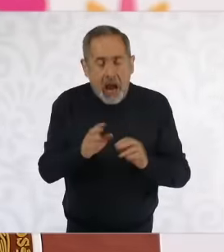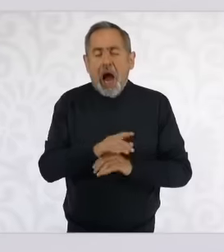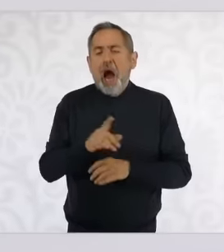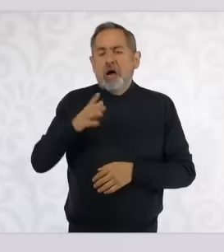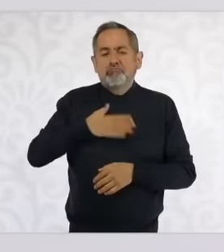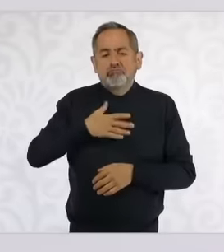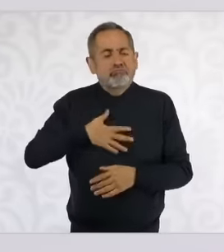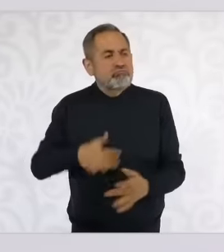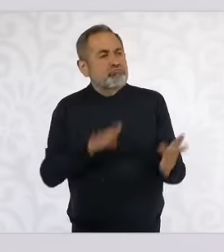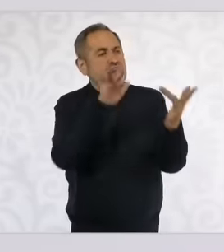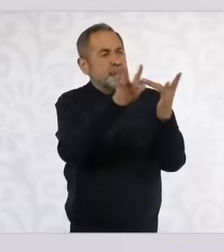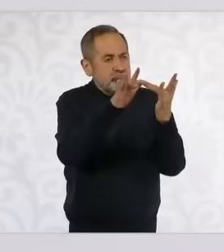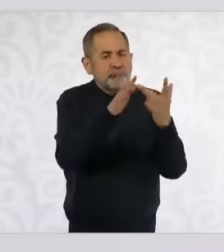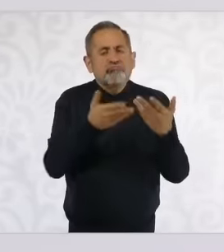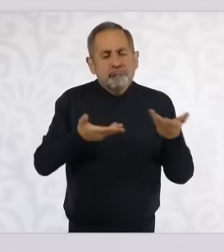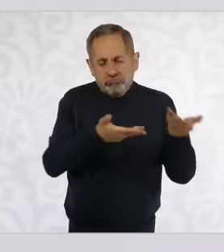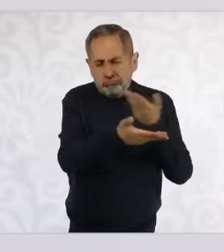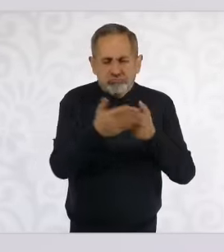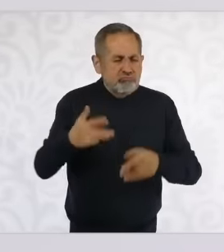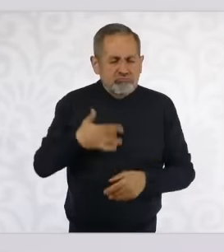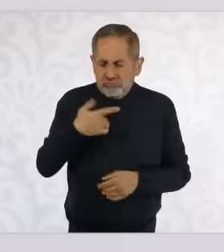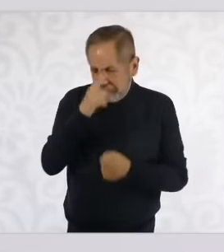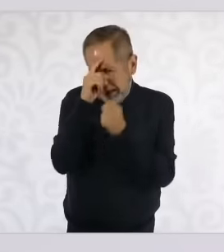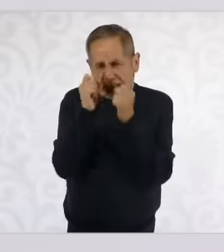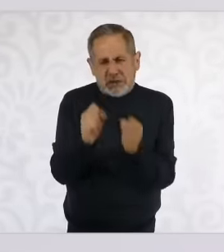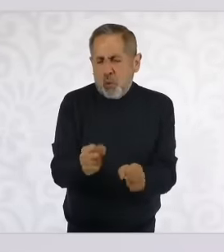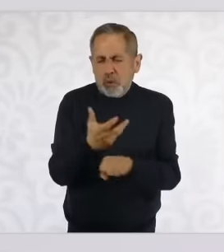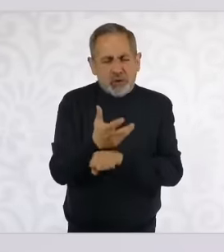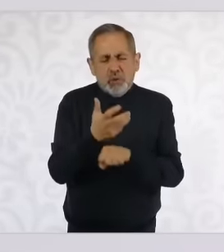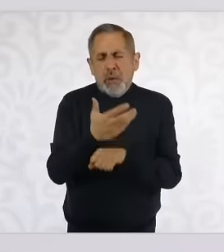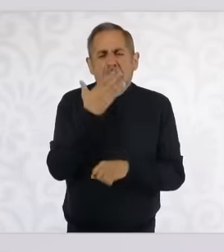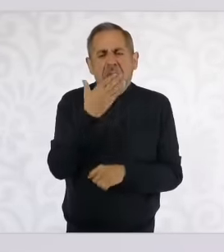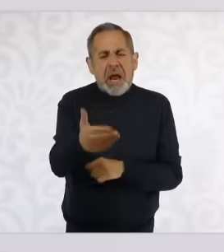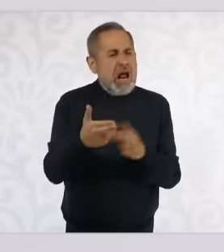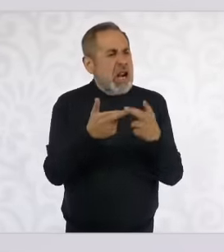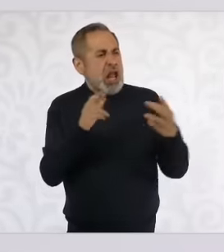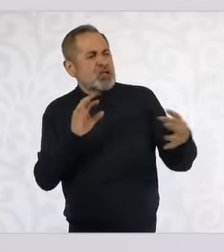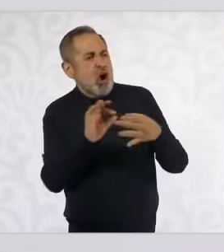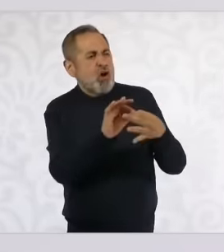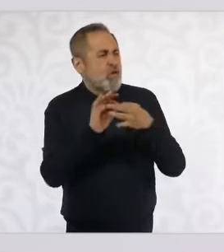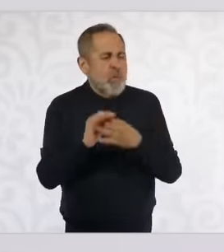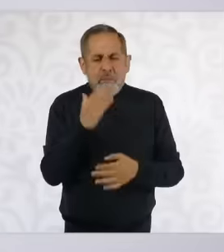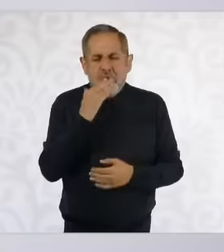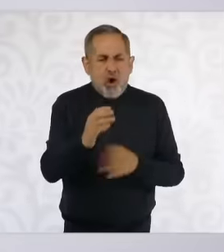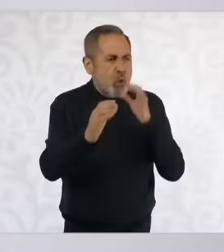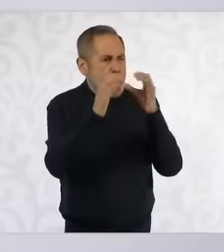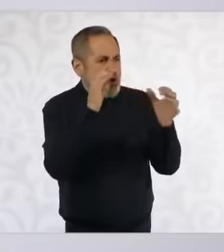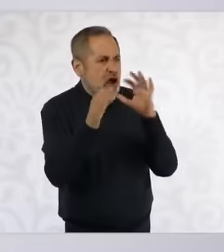I am sure that there will be a good relationship with the United States and we will seek the best communication